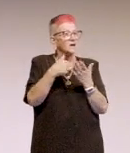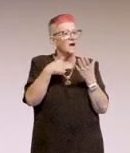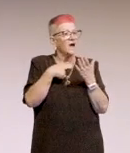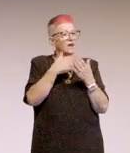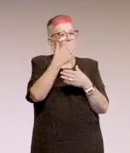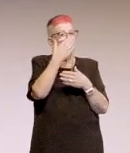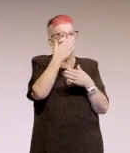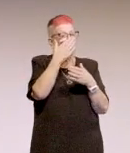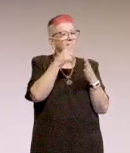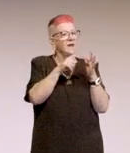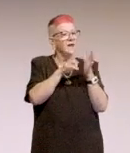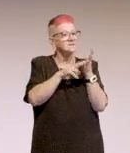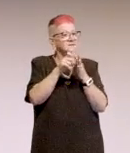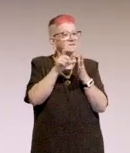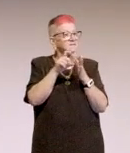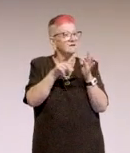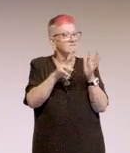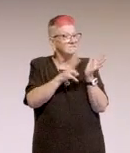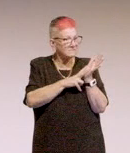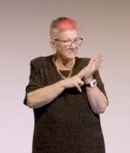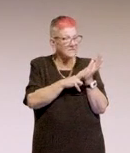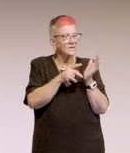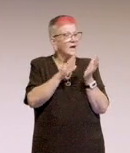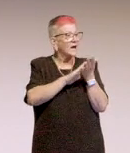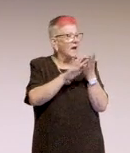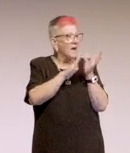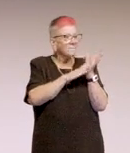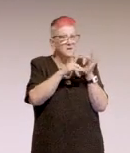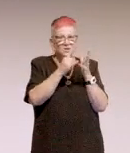working at ANZ and is, yes, Hamish is in the room.